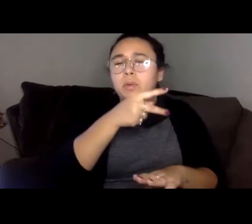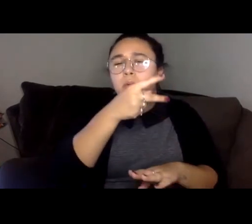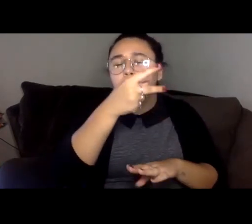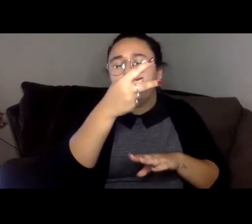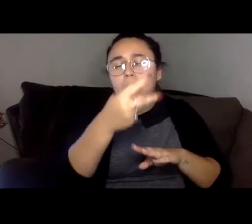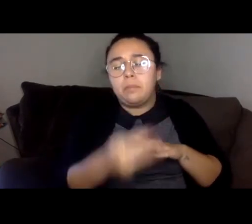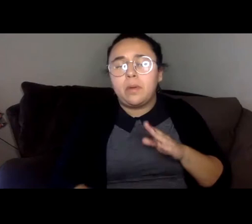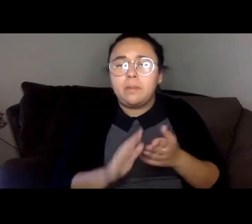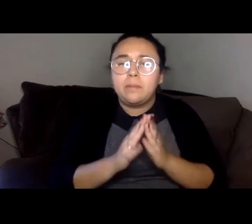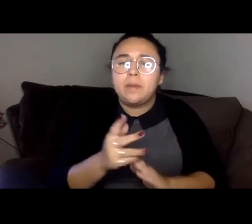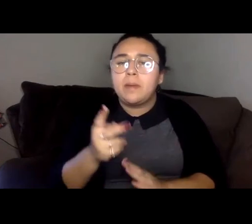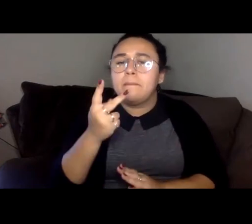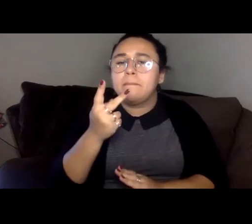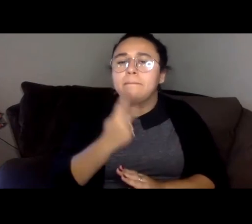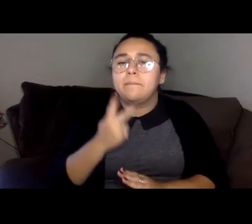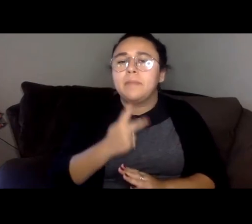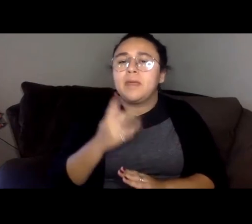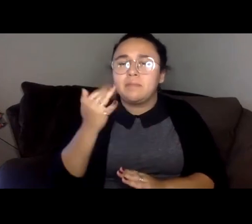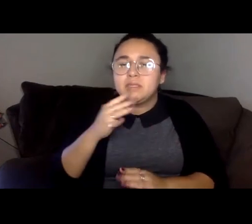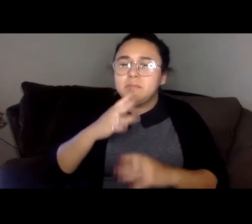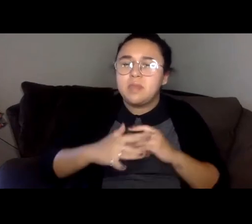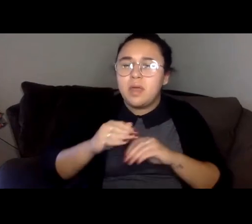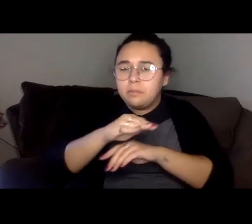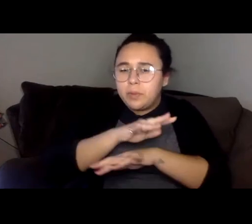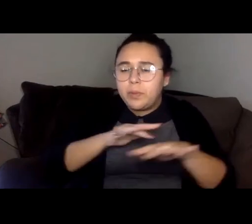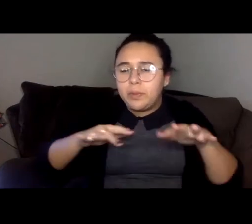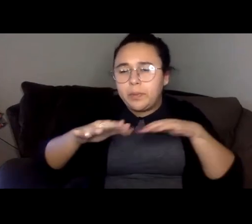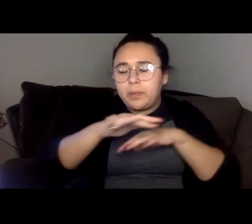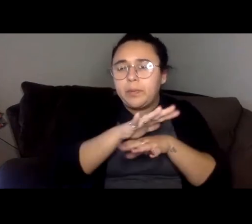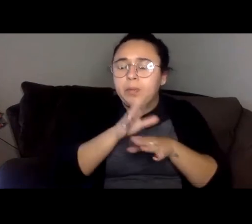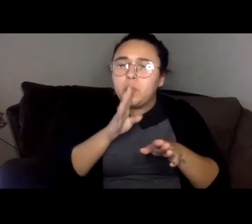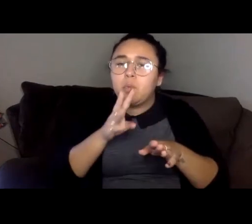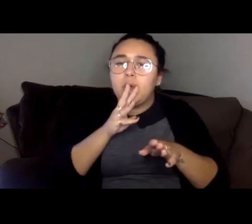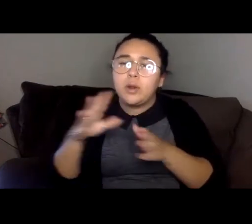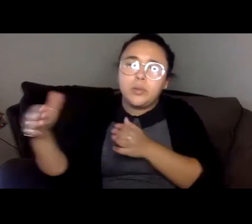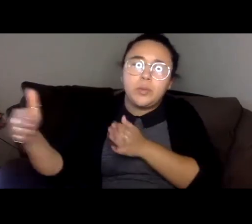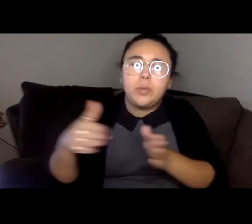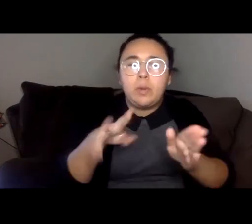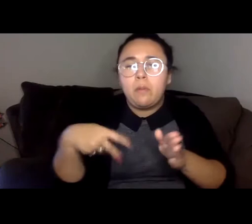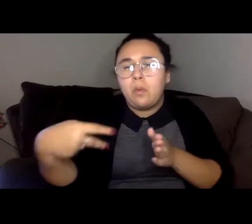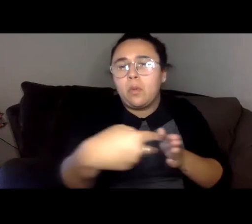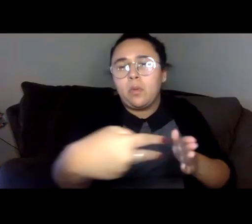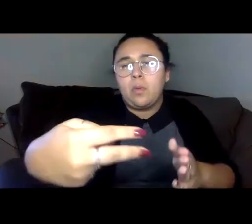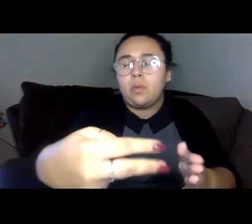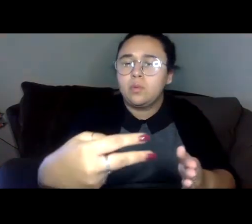The water carrying him away downstream, then around a bend. So my great grandfather and grandmother could no longer see him.